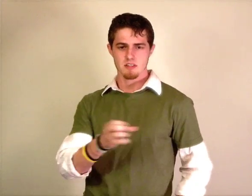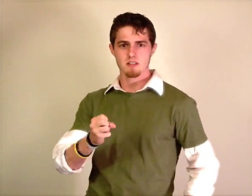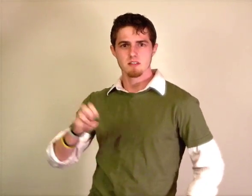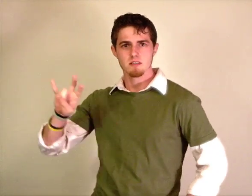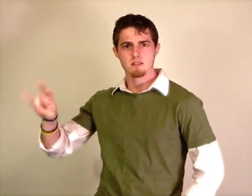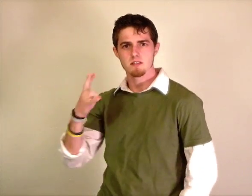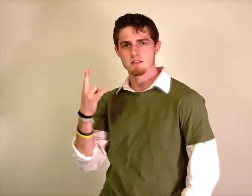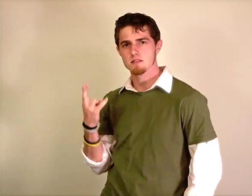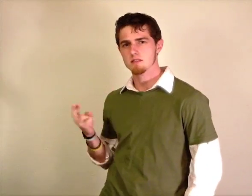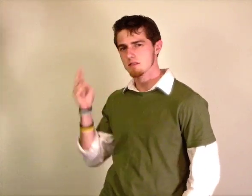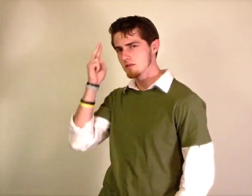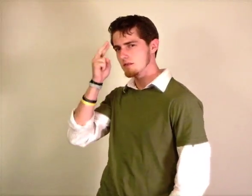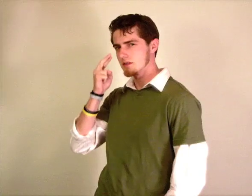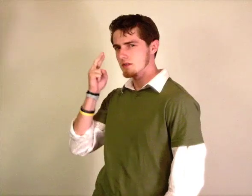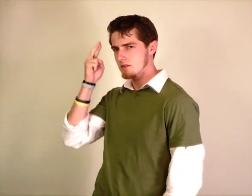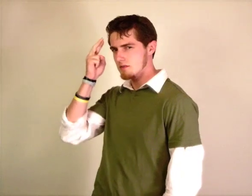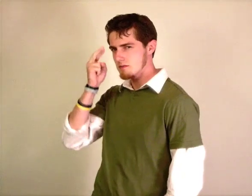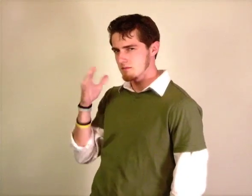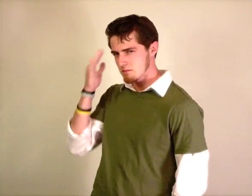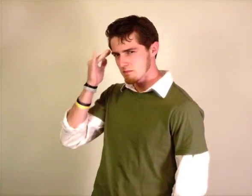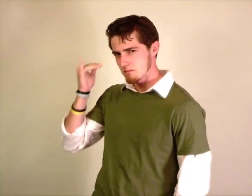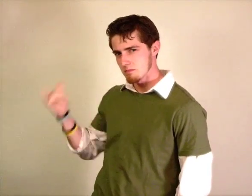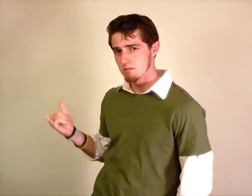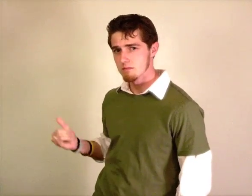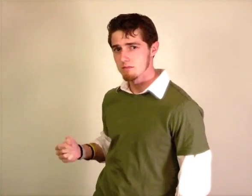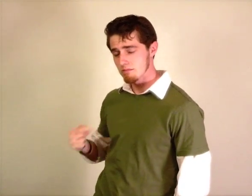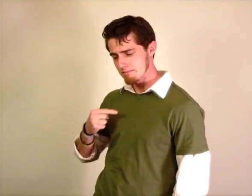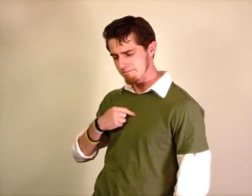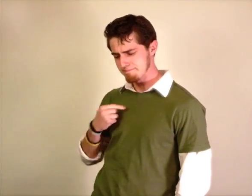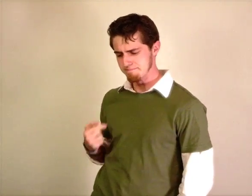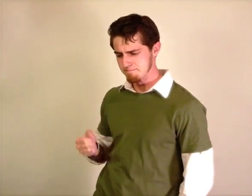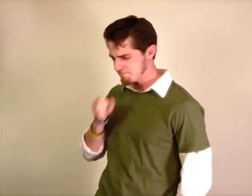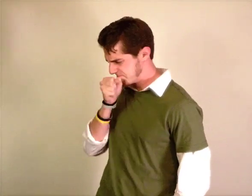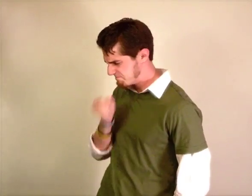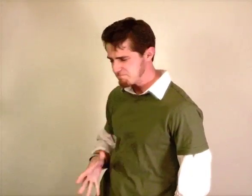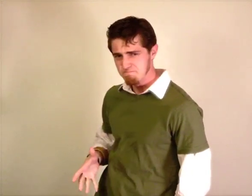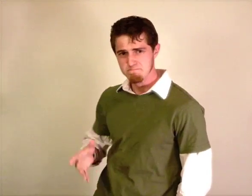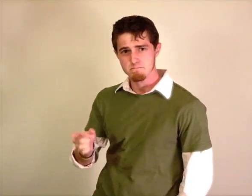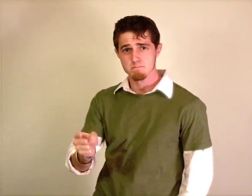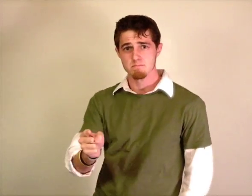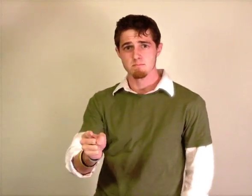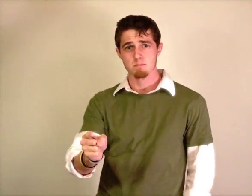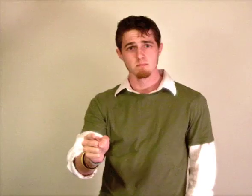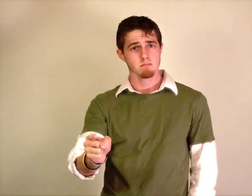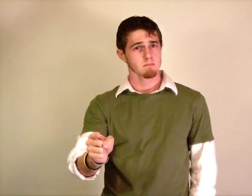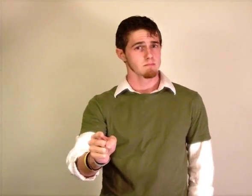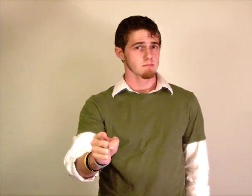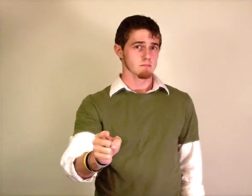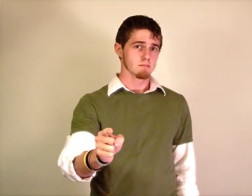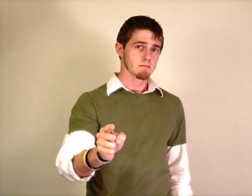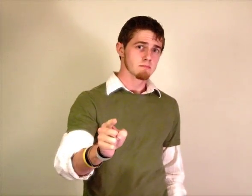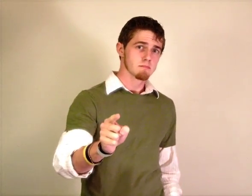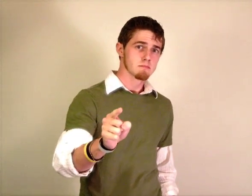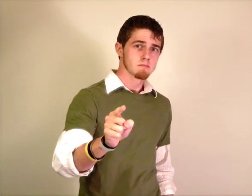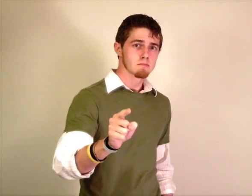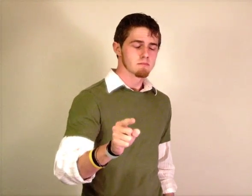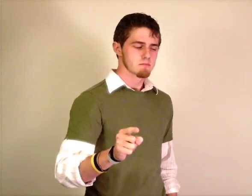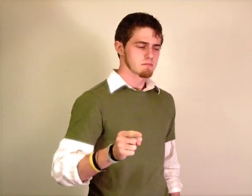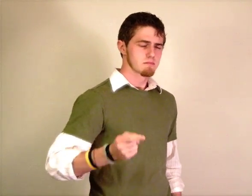And the 7th thing I hate the most that you do AND 7TH REASON WHY I HATE-YOU